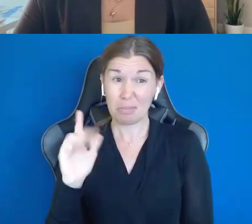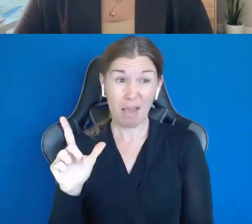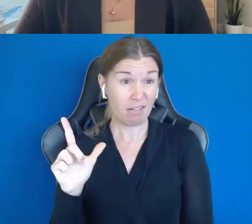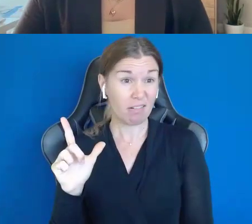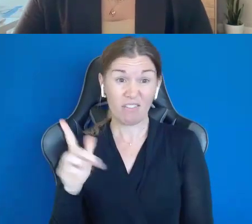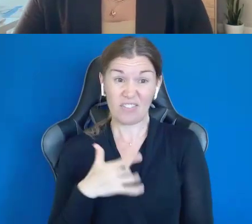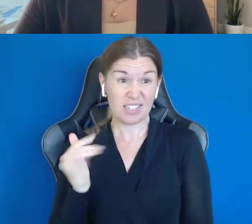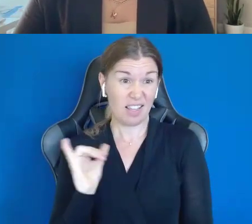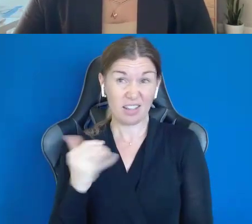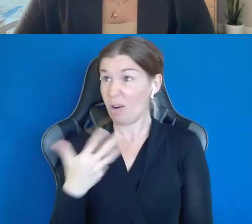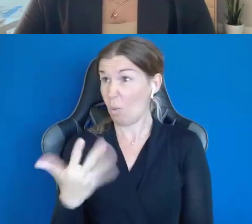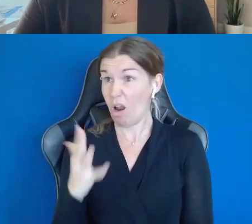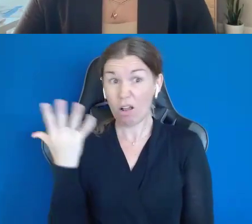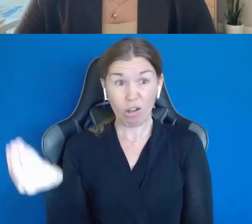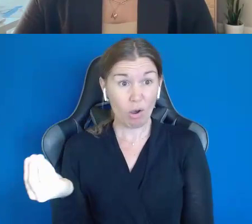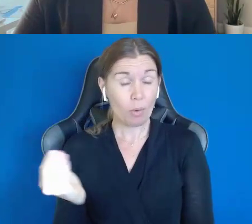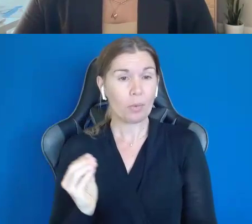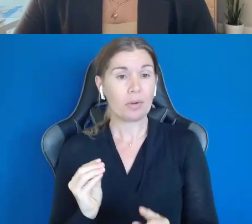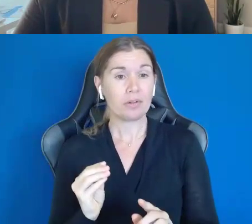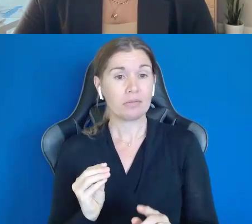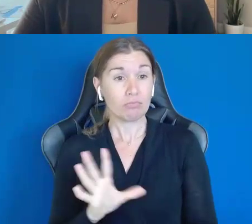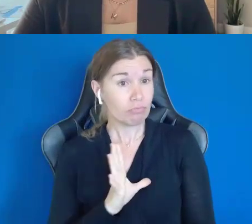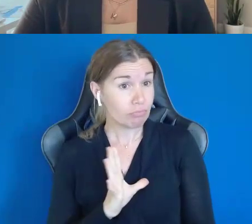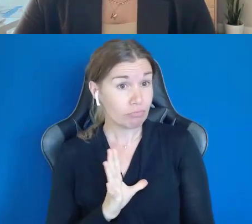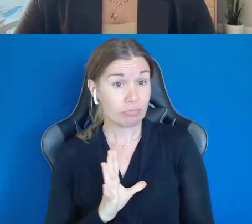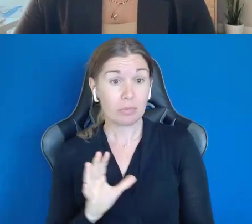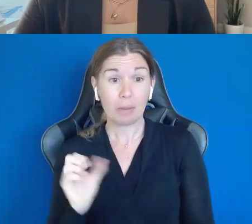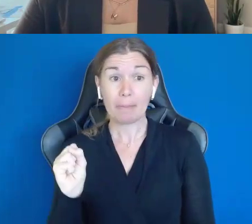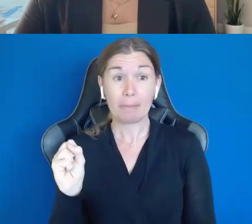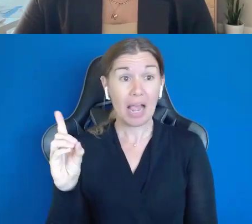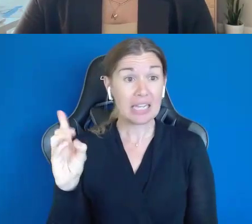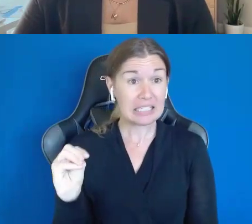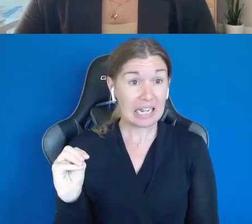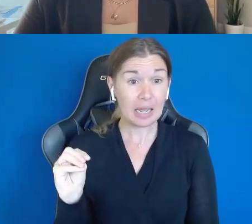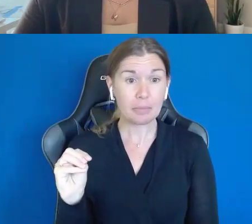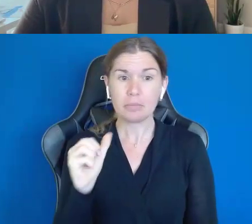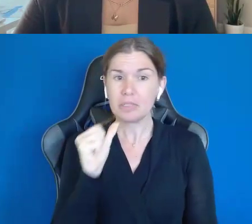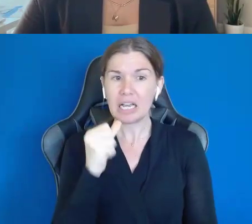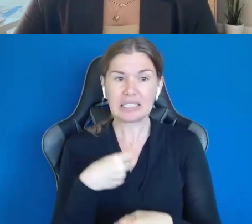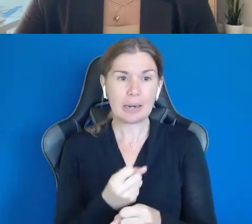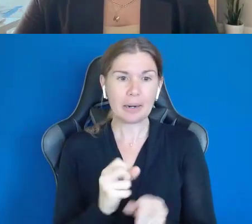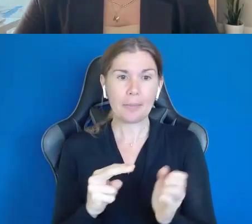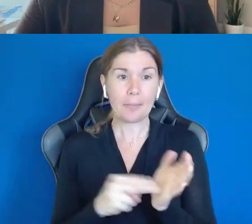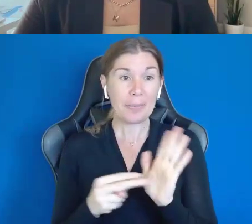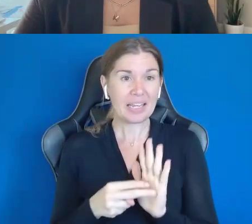All right, well, listen, Supported Decision Making doesn't mean he gets to make decisions like, oh, today we're not opening, you know.